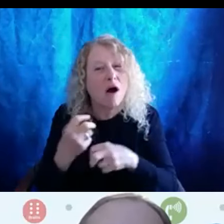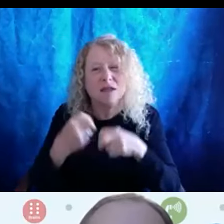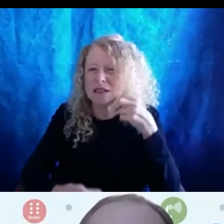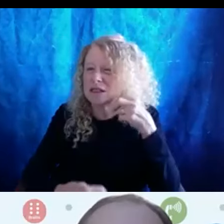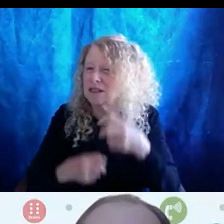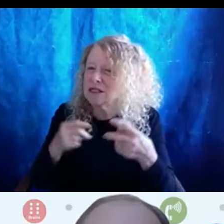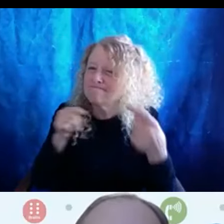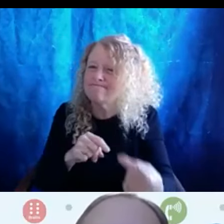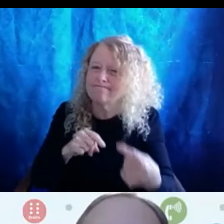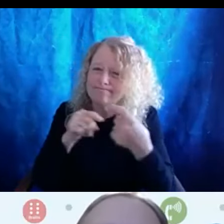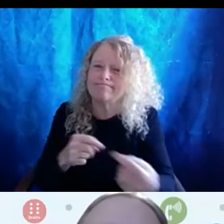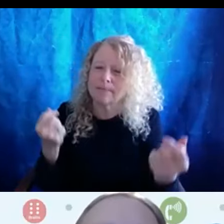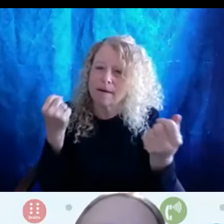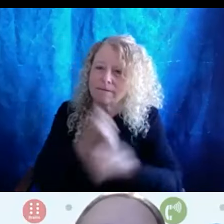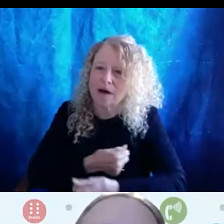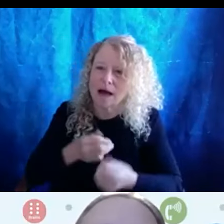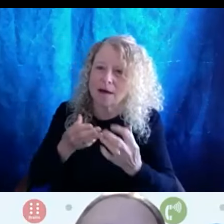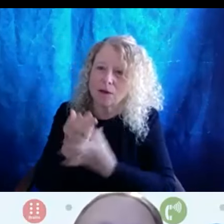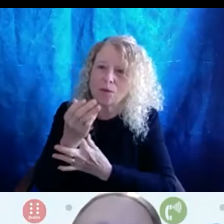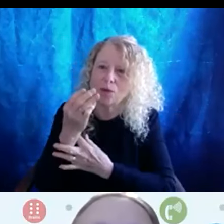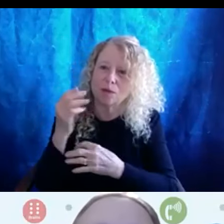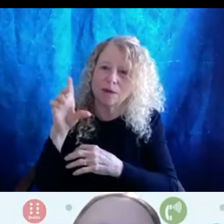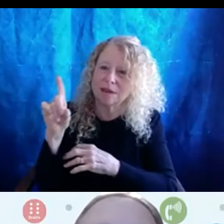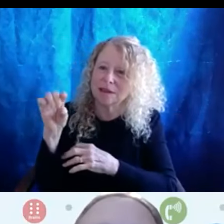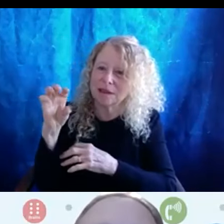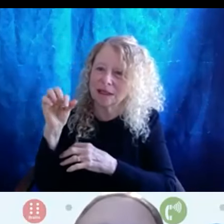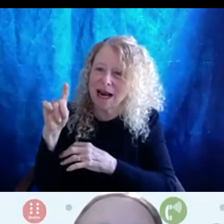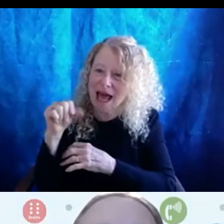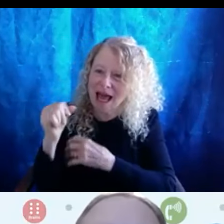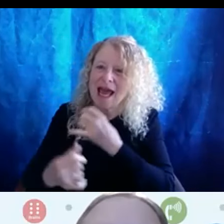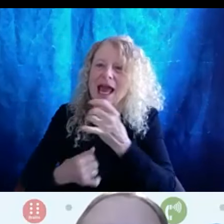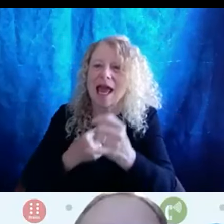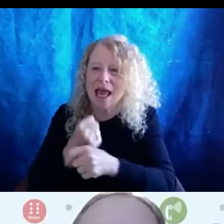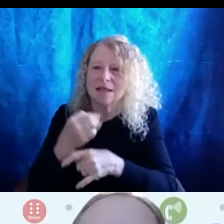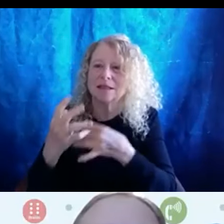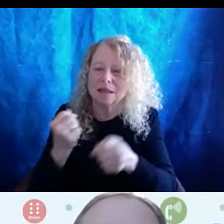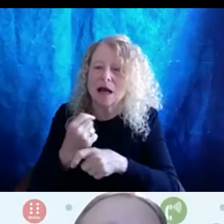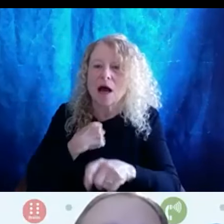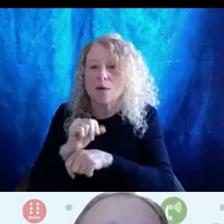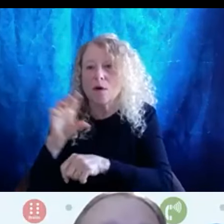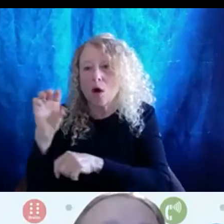over the decades and I spent. I worked for ODHS for 8 1/2 years.